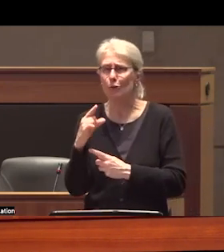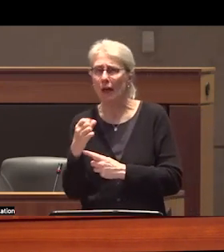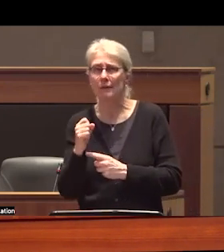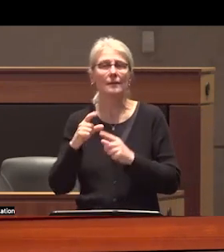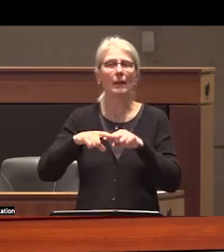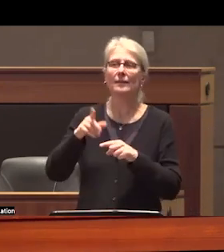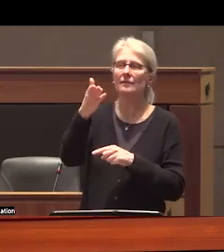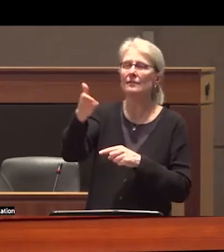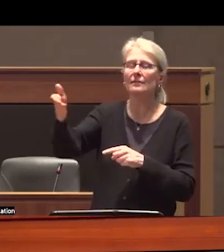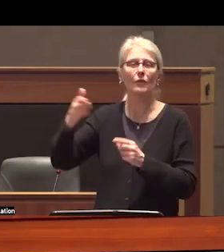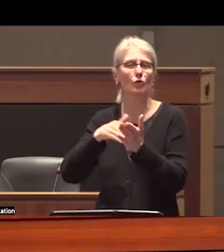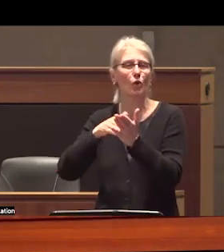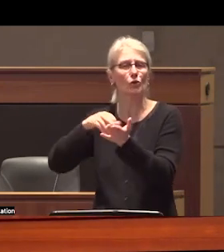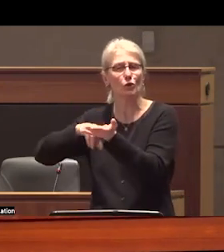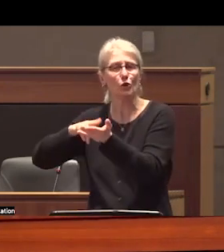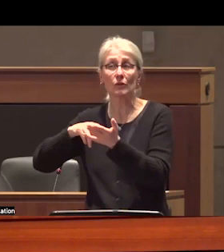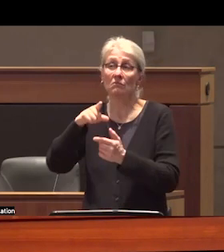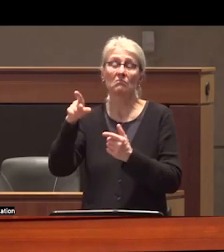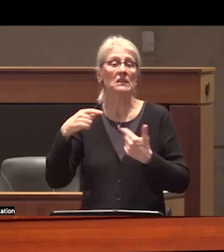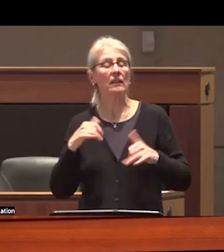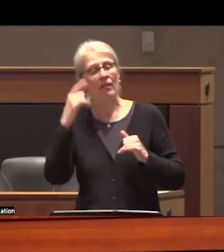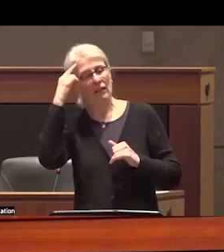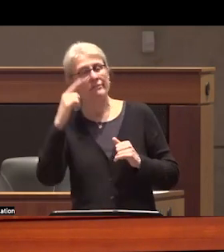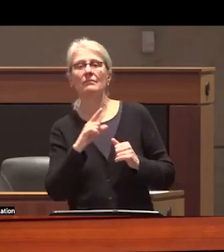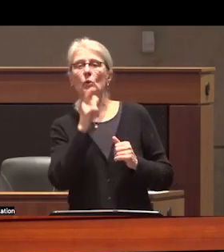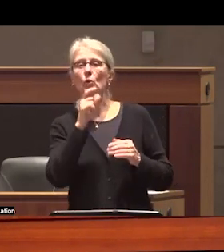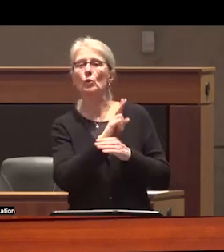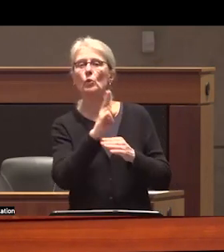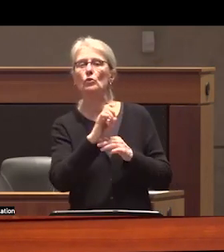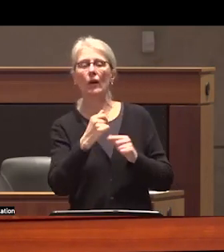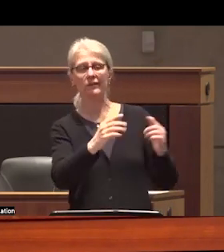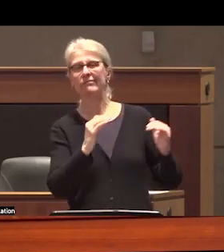individual prescribers many of whom still regard all drug users with hostility and